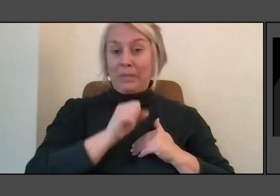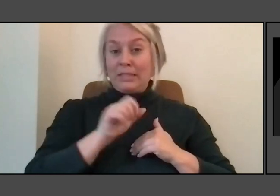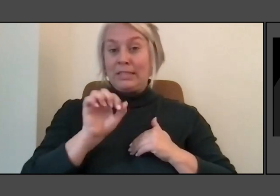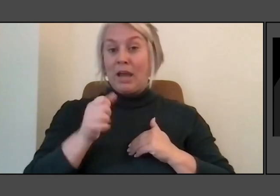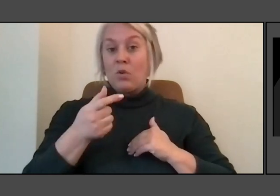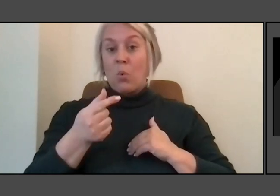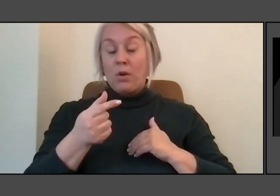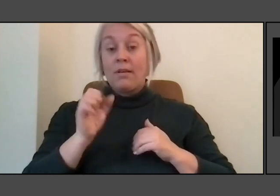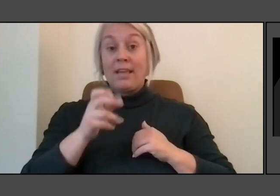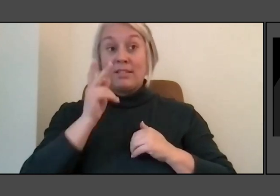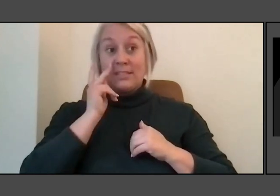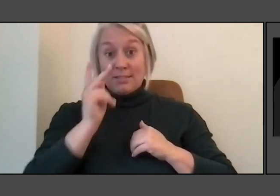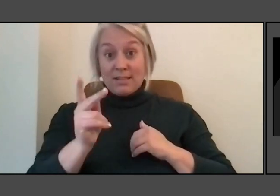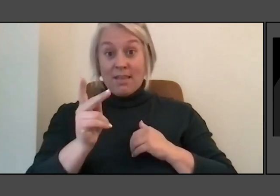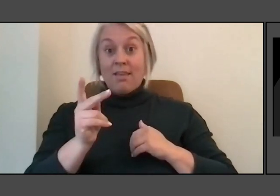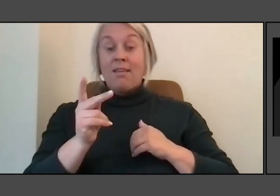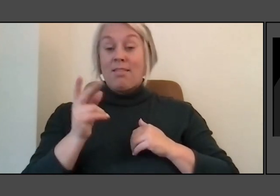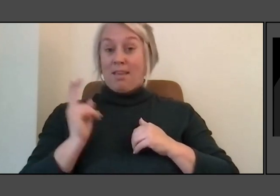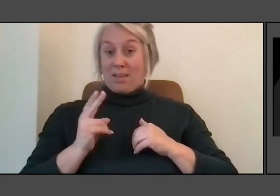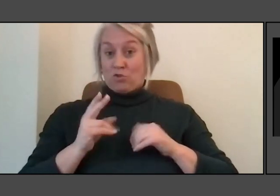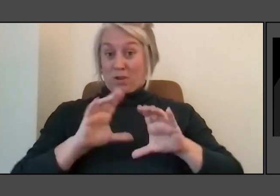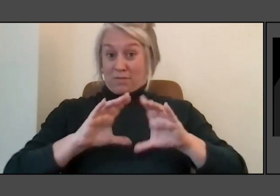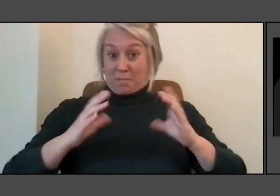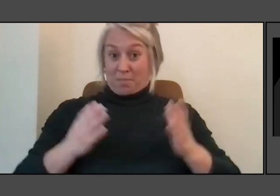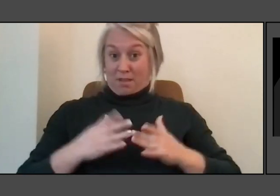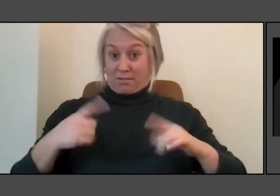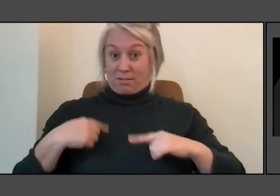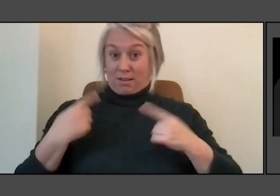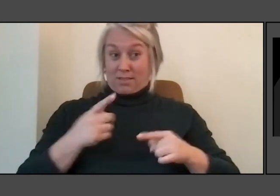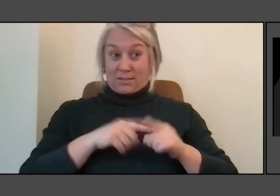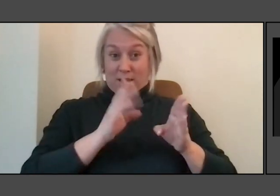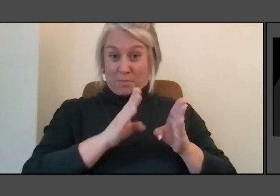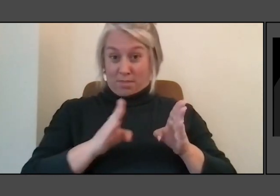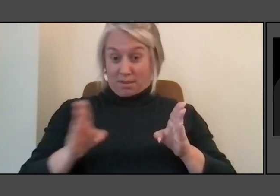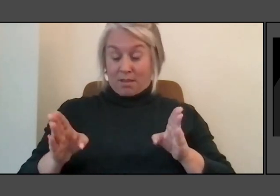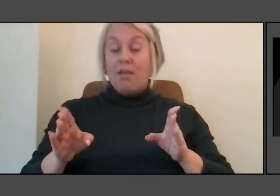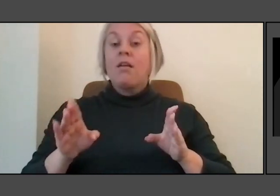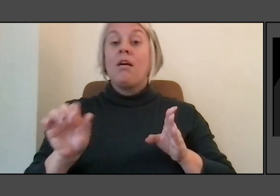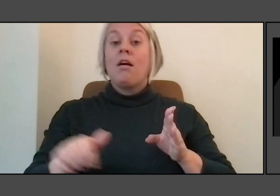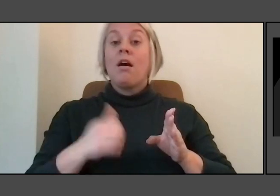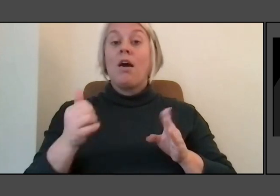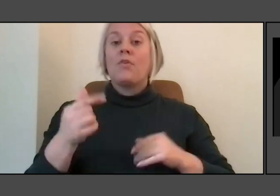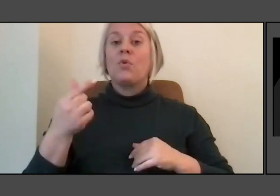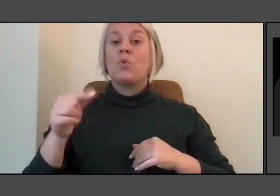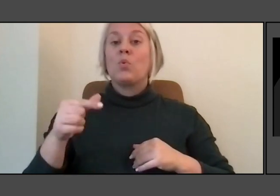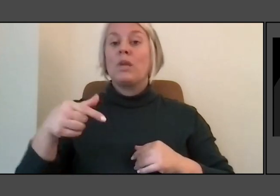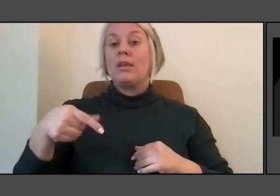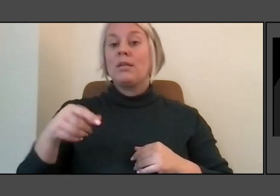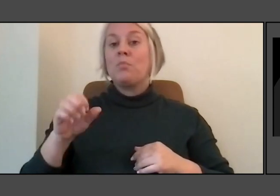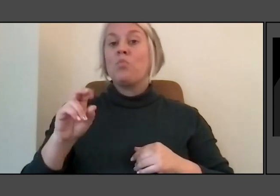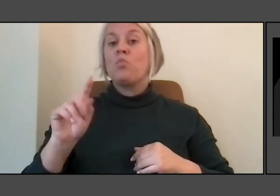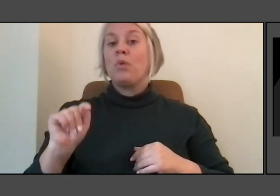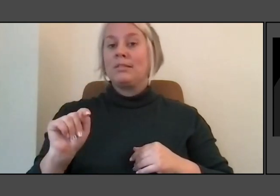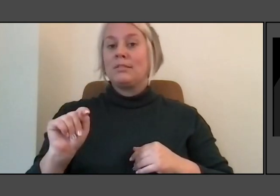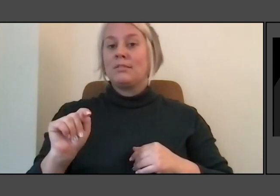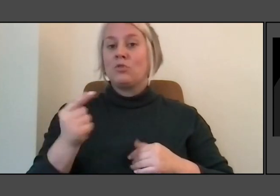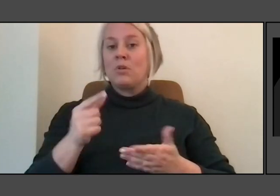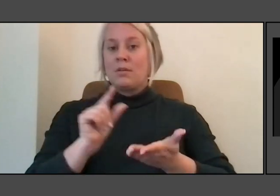but you can also go to something called Greenprint. And it will explain, you know, what is going on and best practices